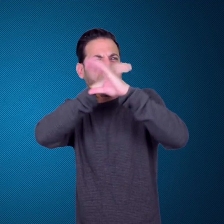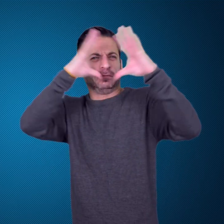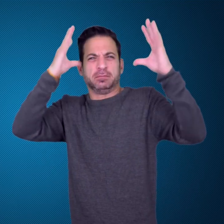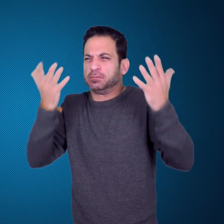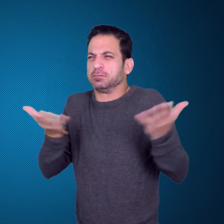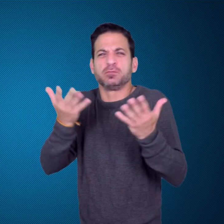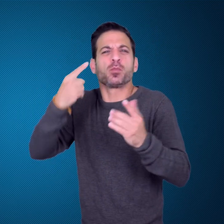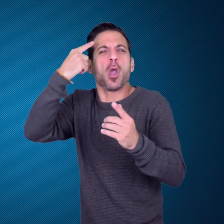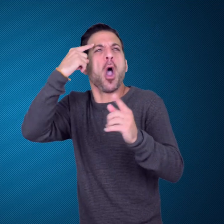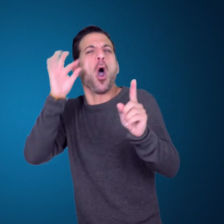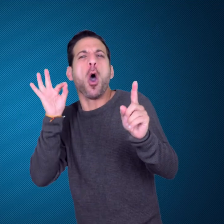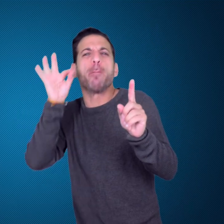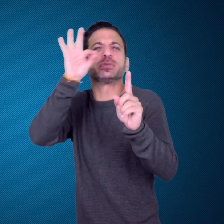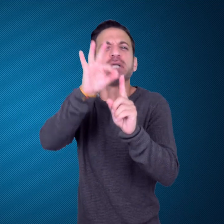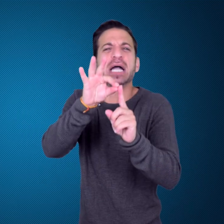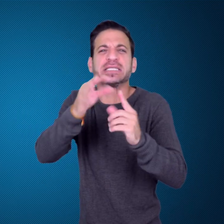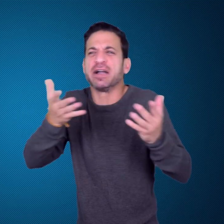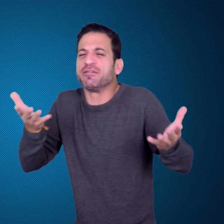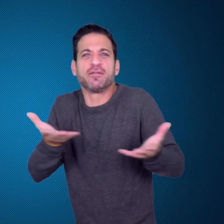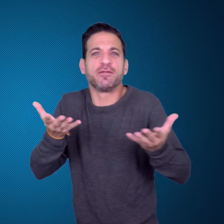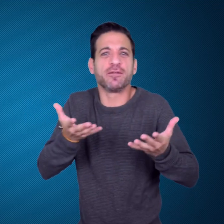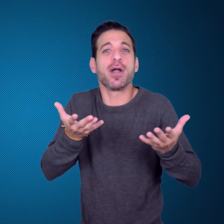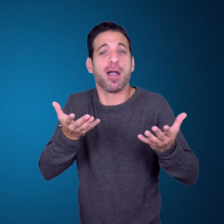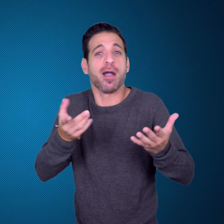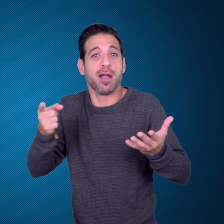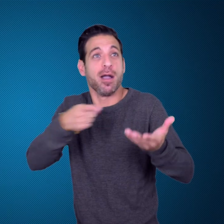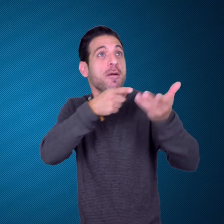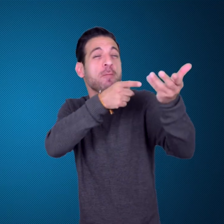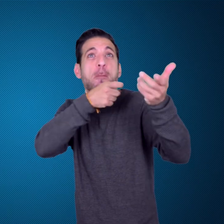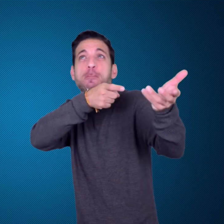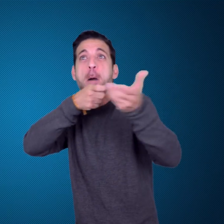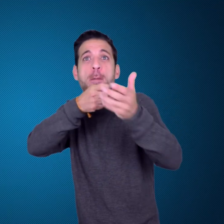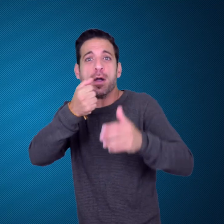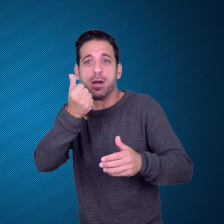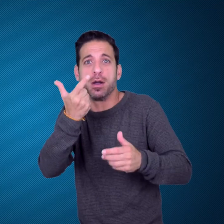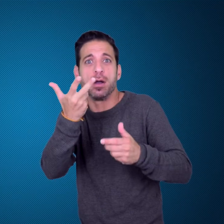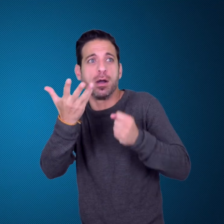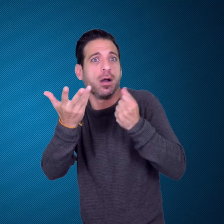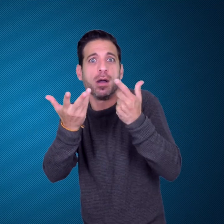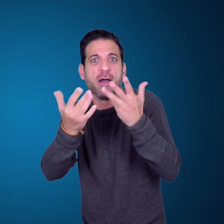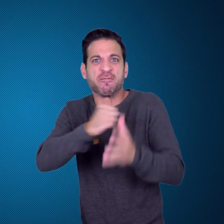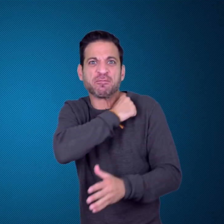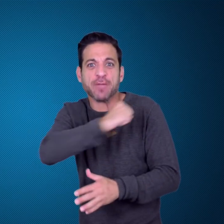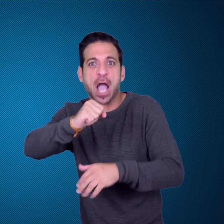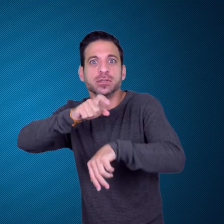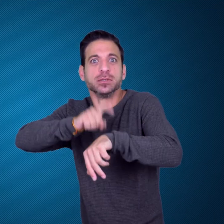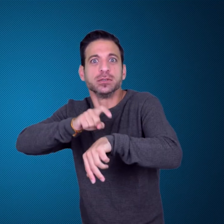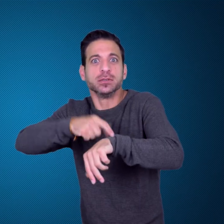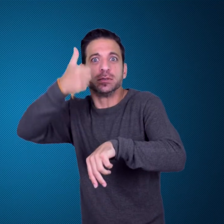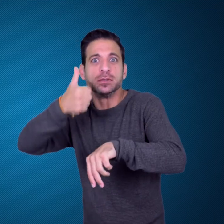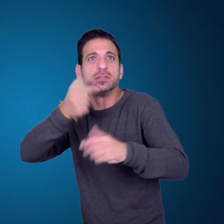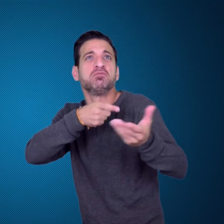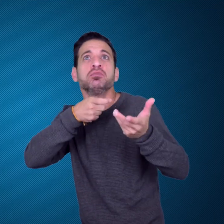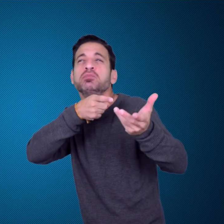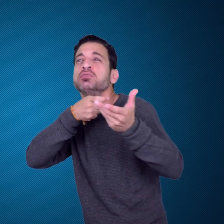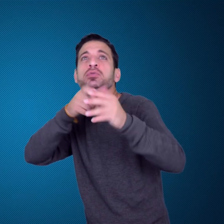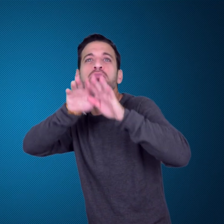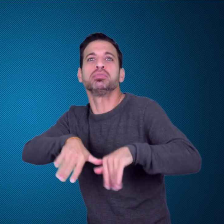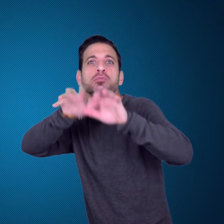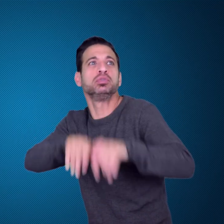as many birds as possible. This was the first and